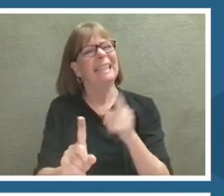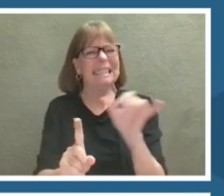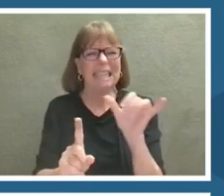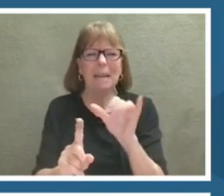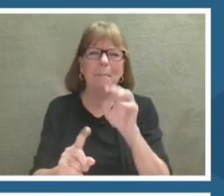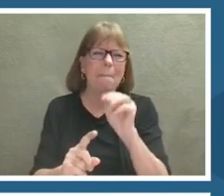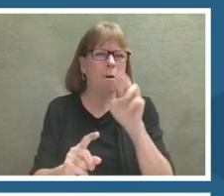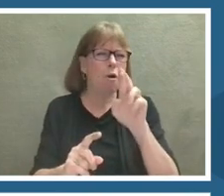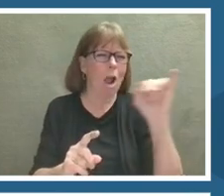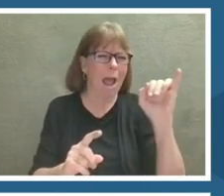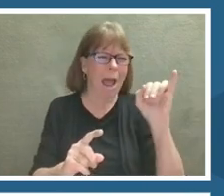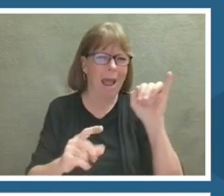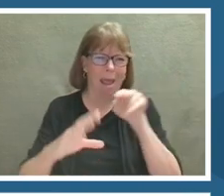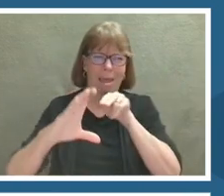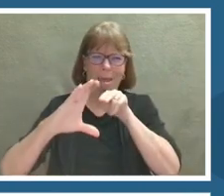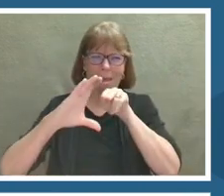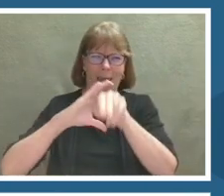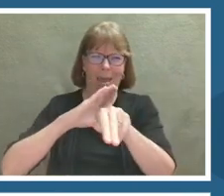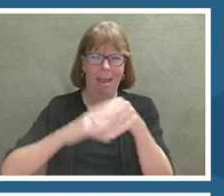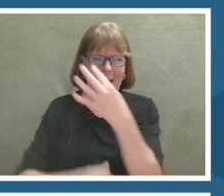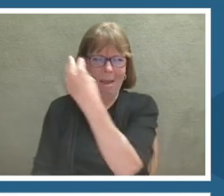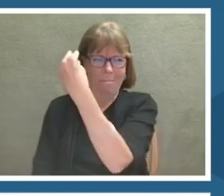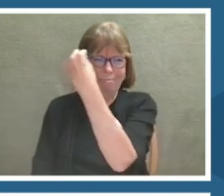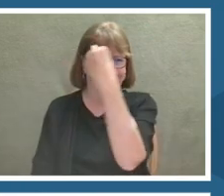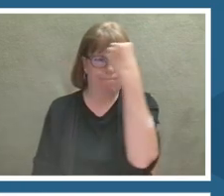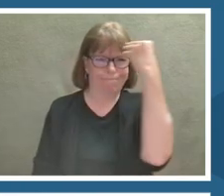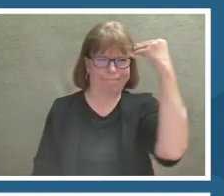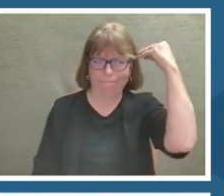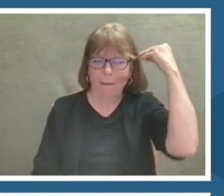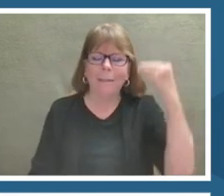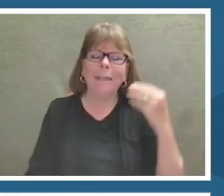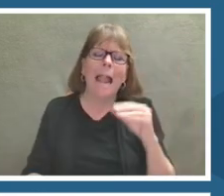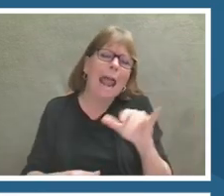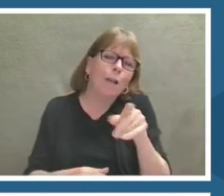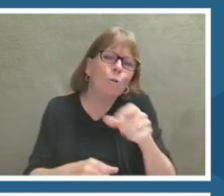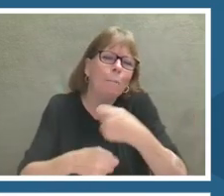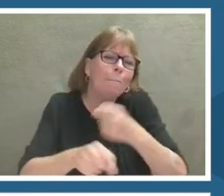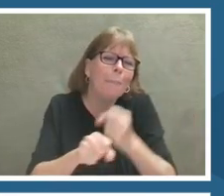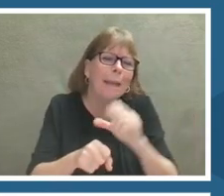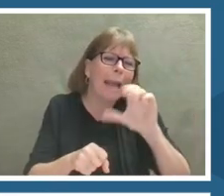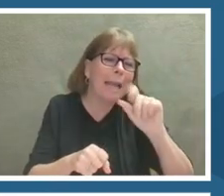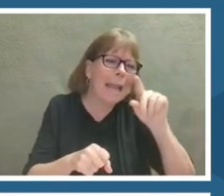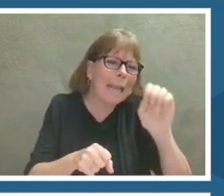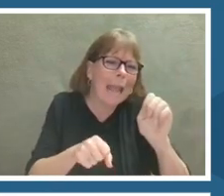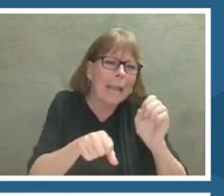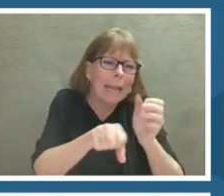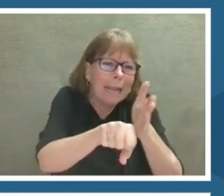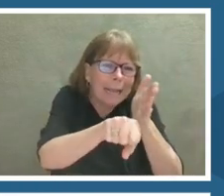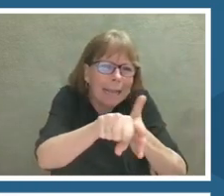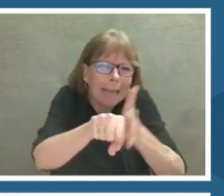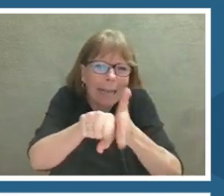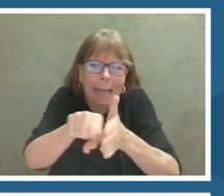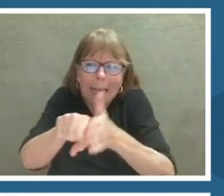And combines them together like a layer cake or an ogre.